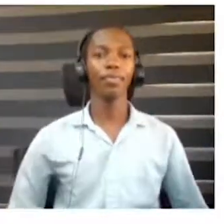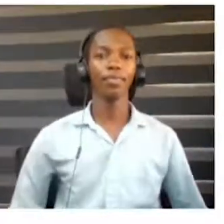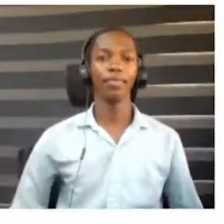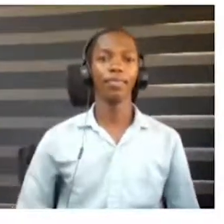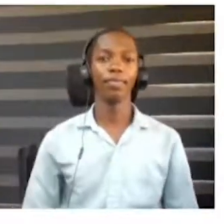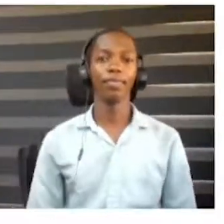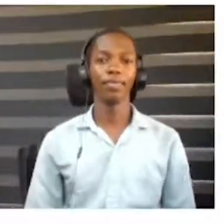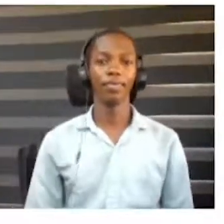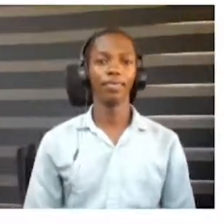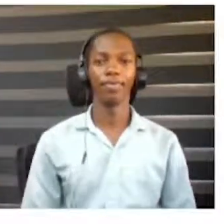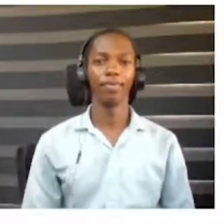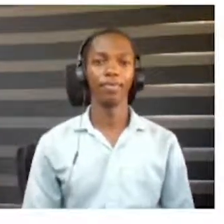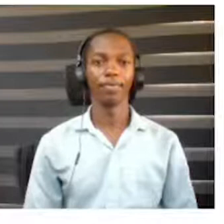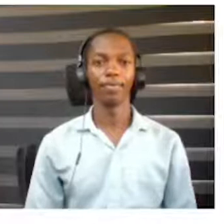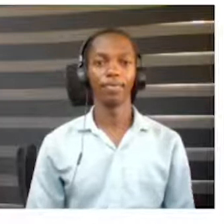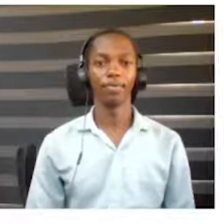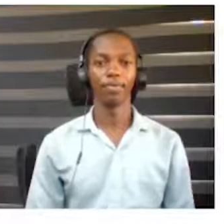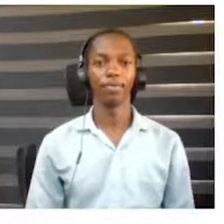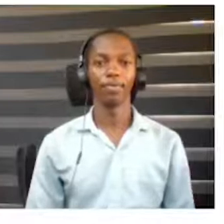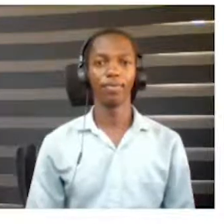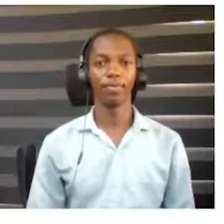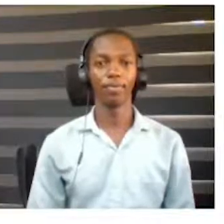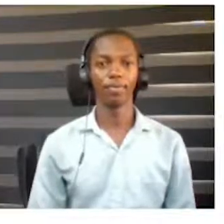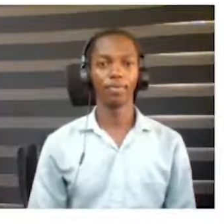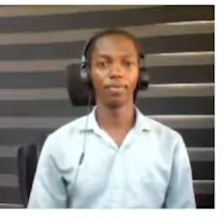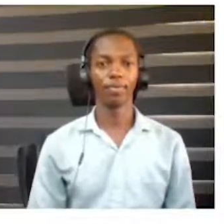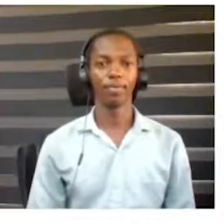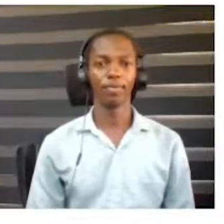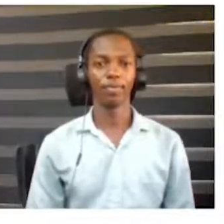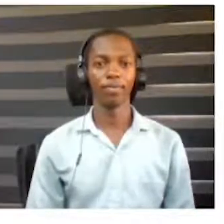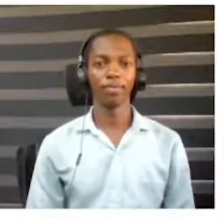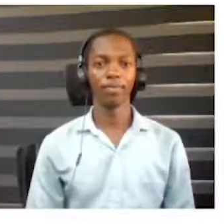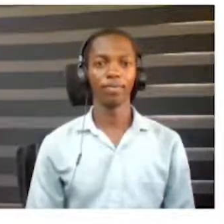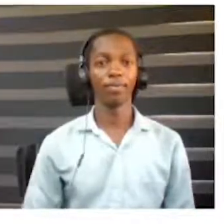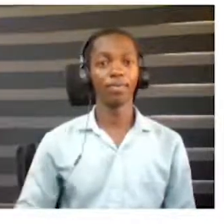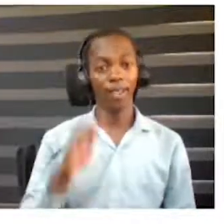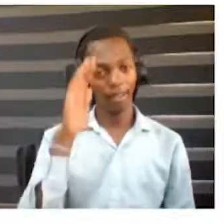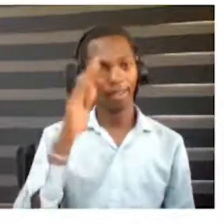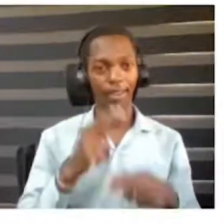I'm co-founder and CEO at [Indiscernible] technology